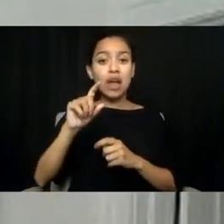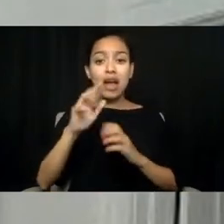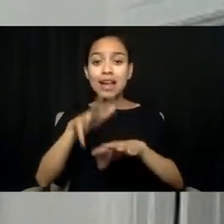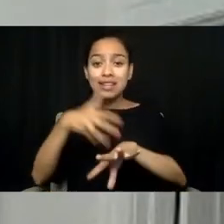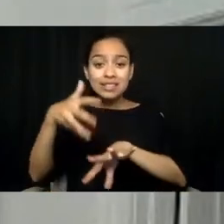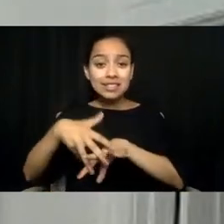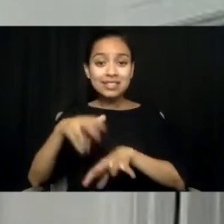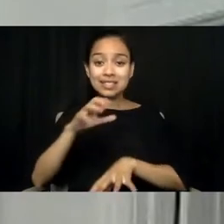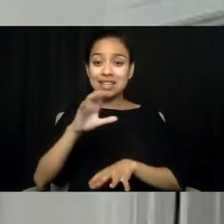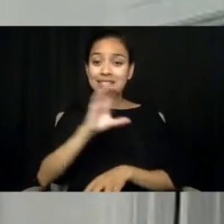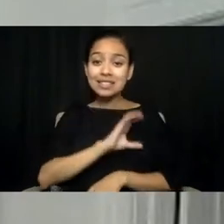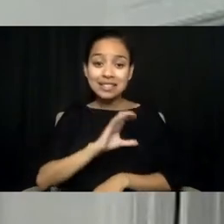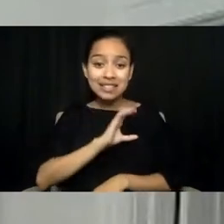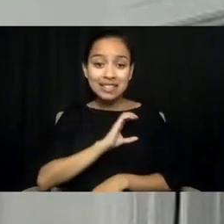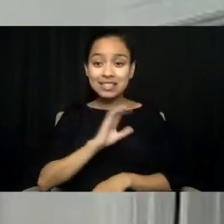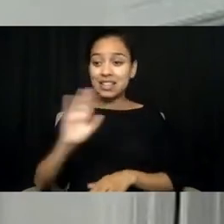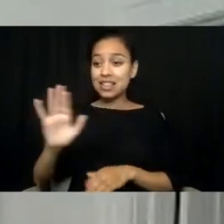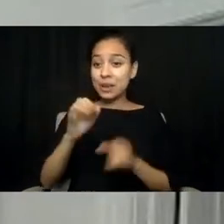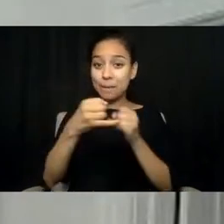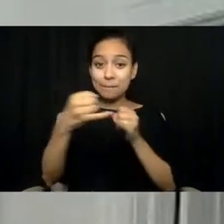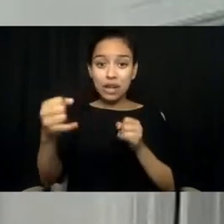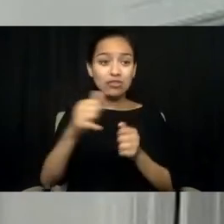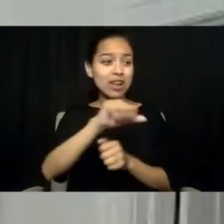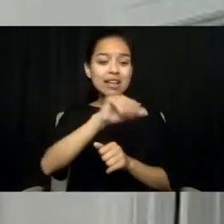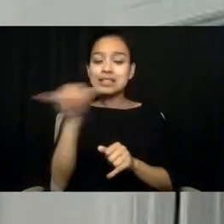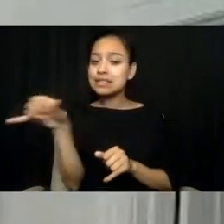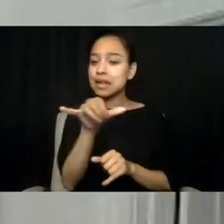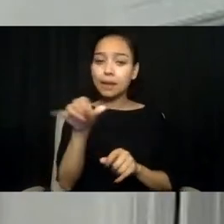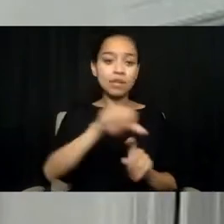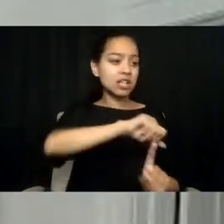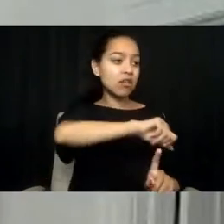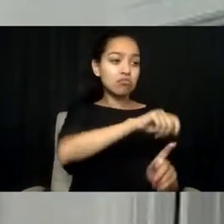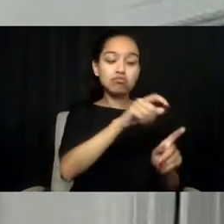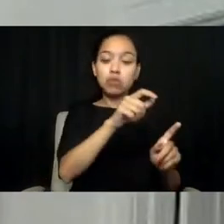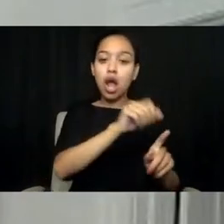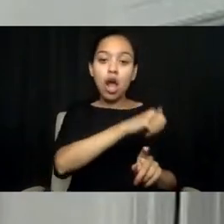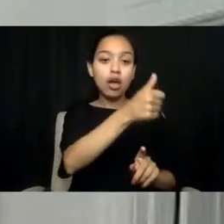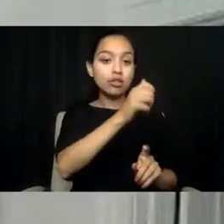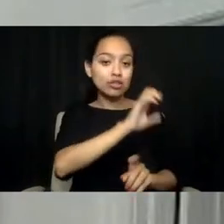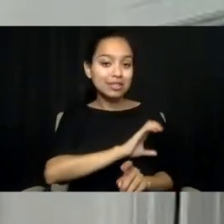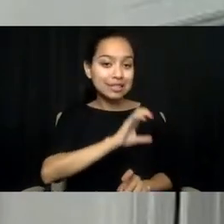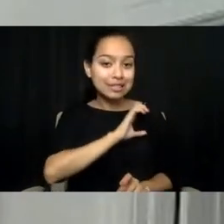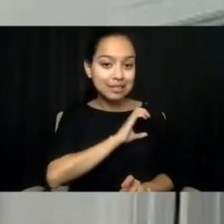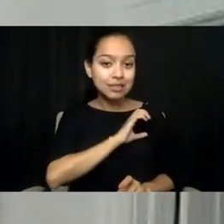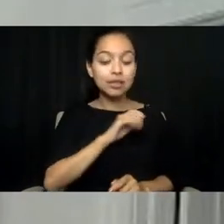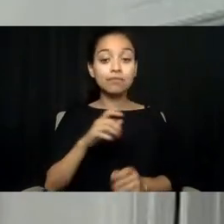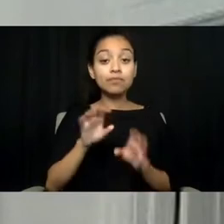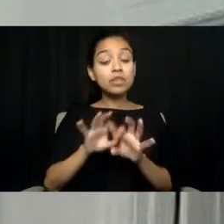as for any other citizen. It's also important as we build out this system